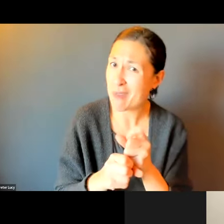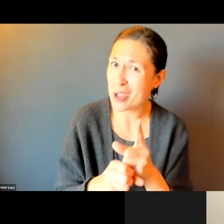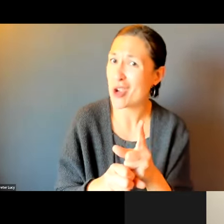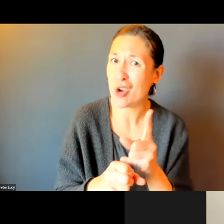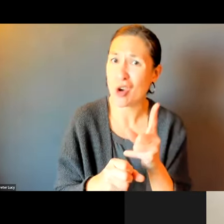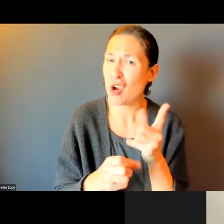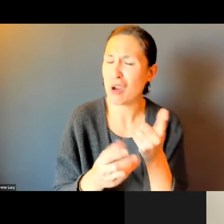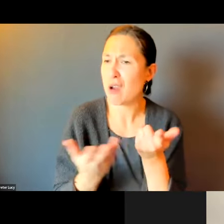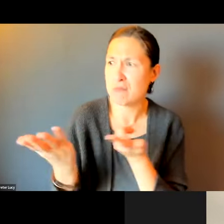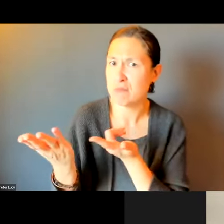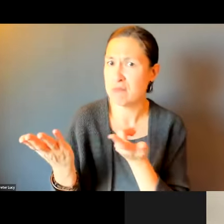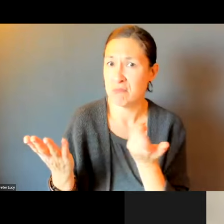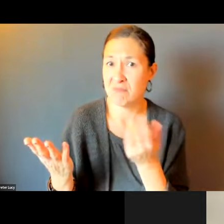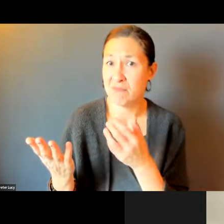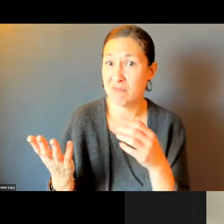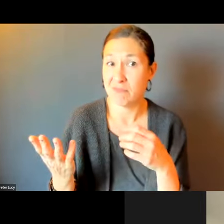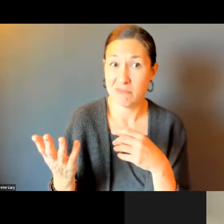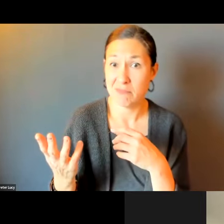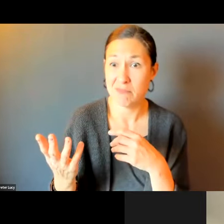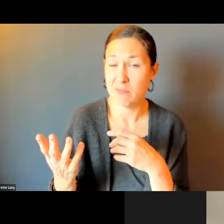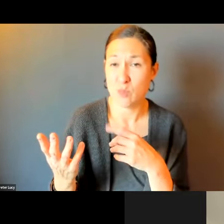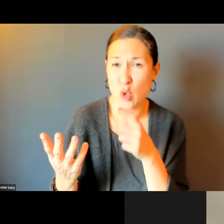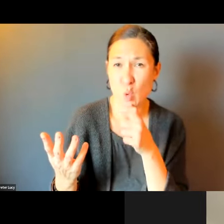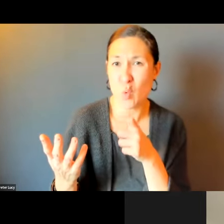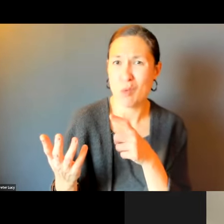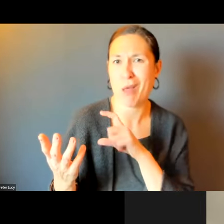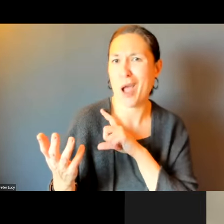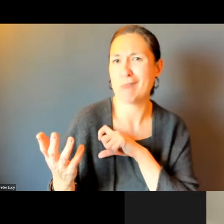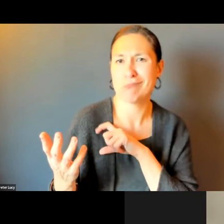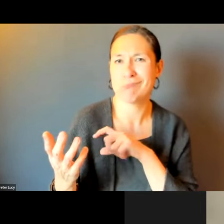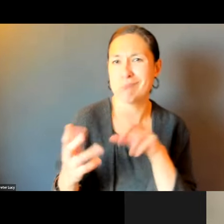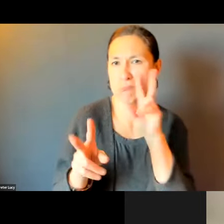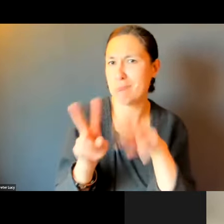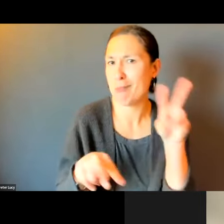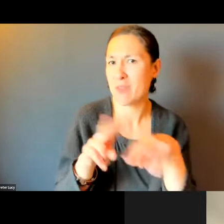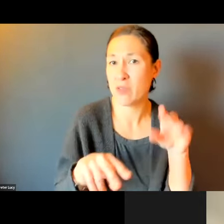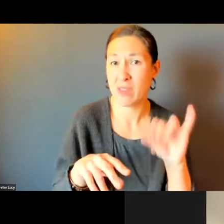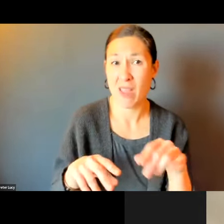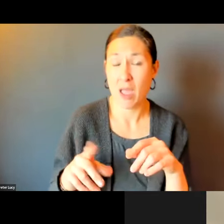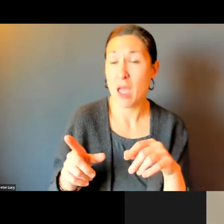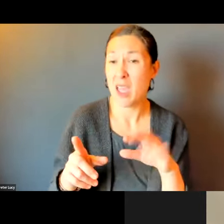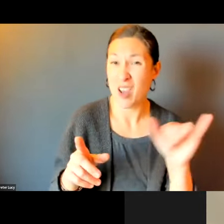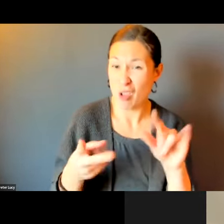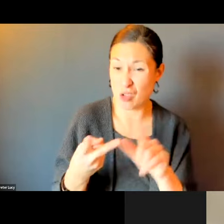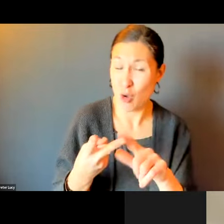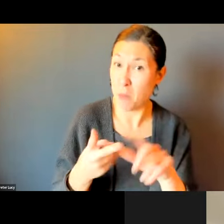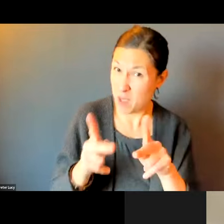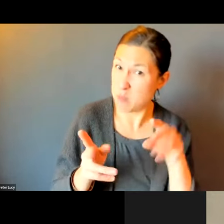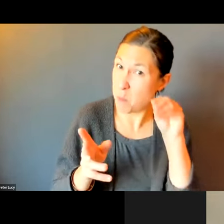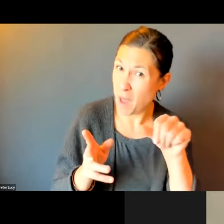ANY DATA IN TERMS OF HOW MANY TICKETS GO OUT A SEASON ? AND WHAT THE RESPONSE IS IN